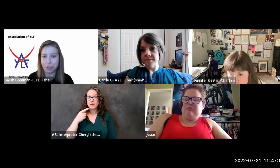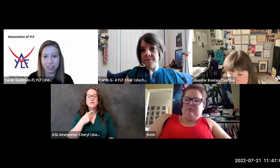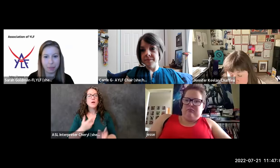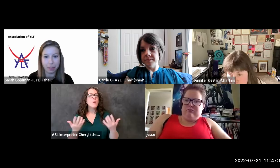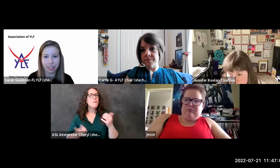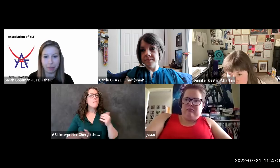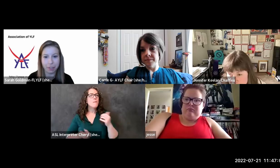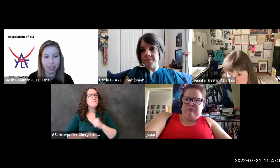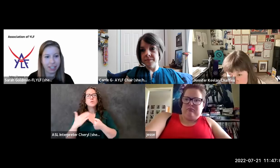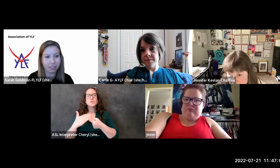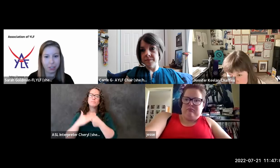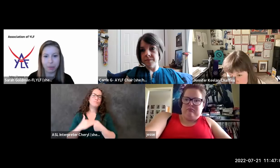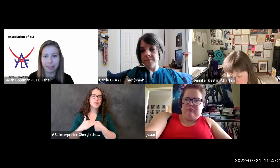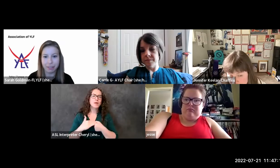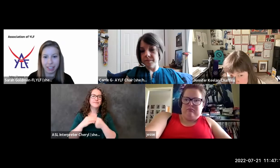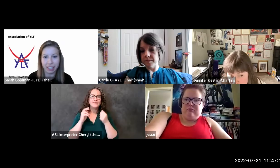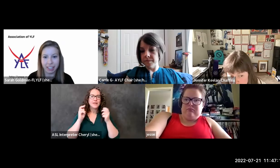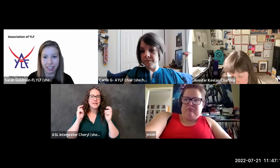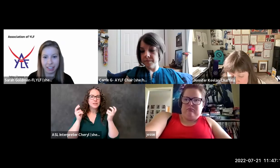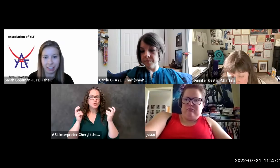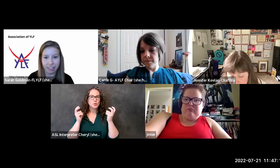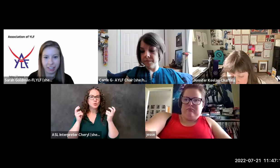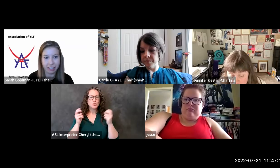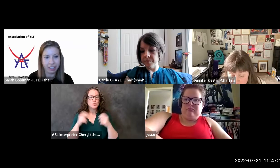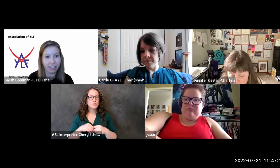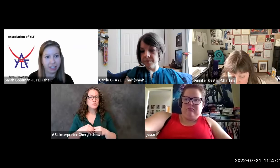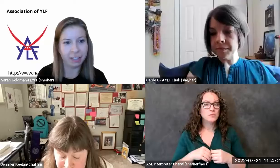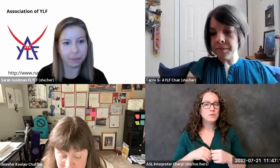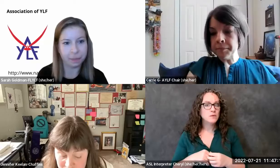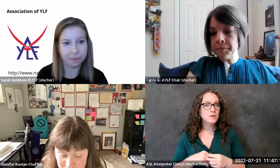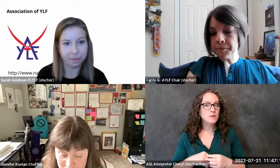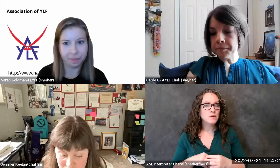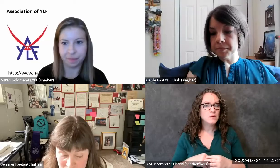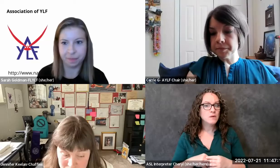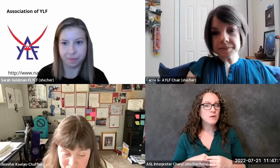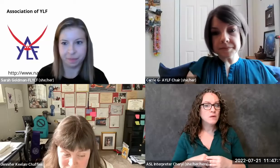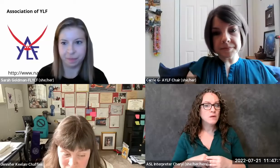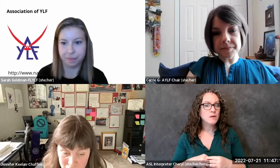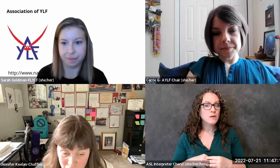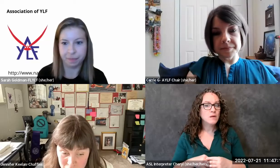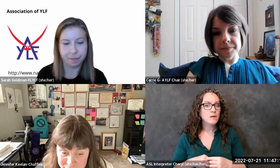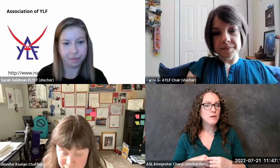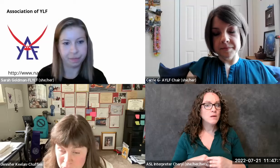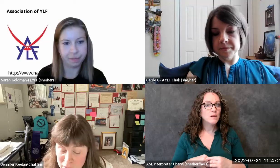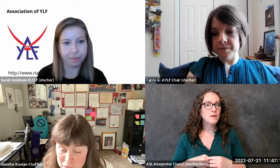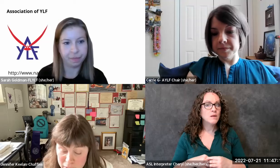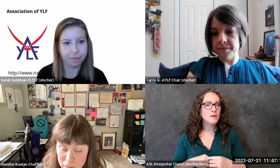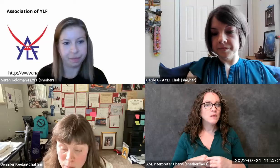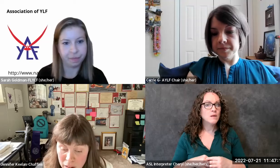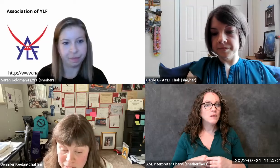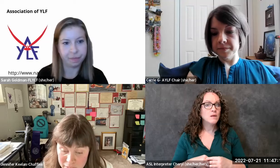the disability community do you believe i think that um you know there are there are a lot of